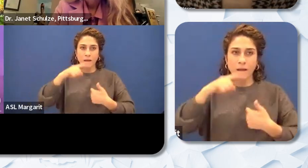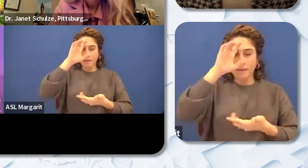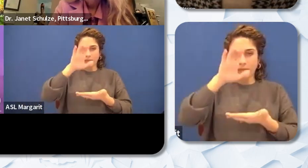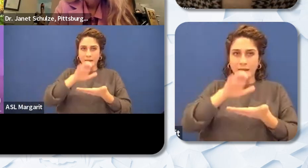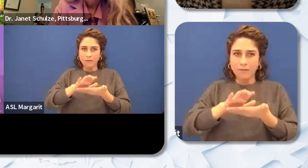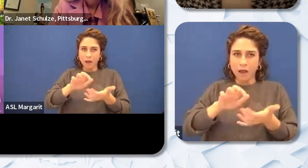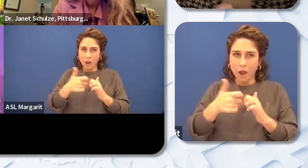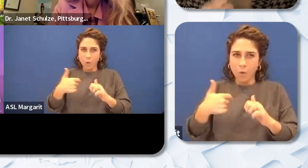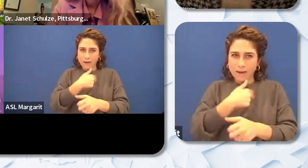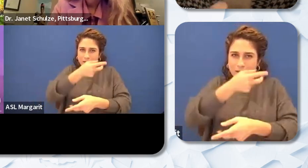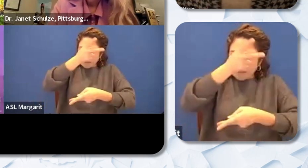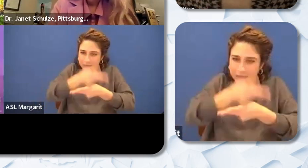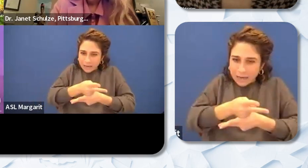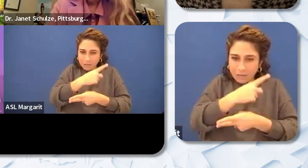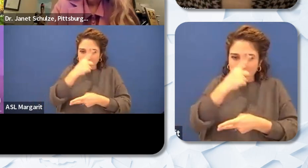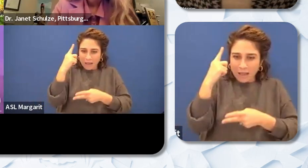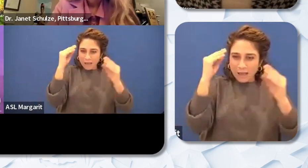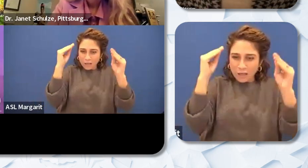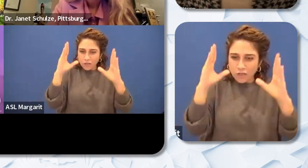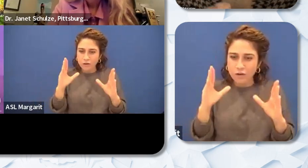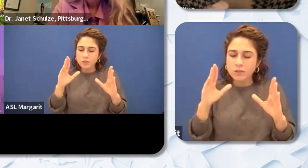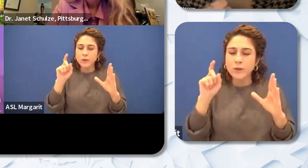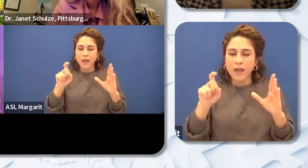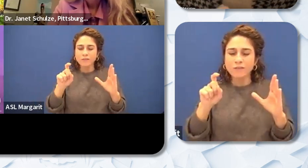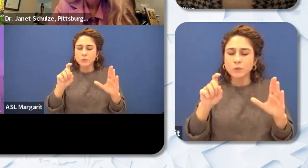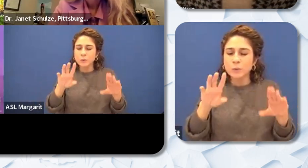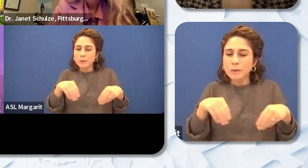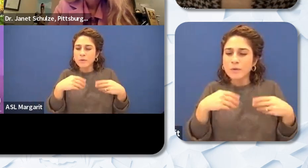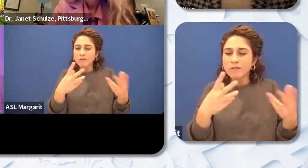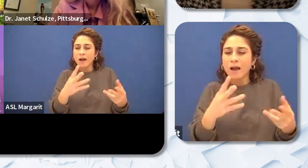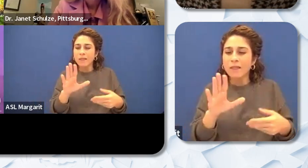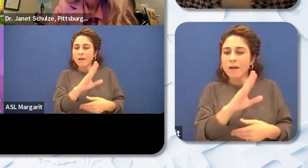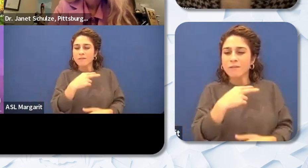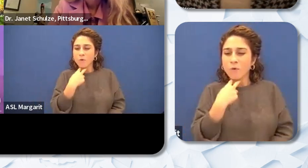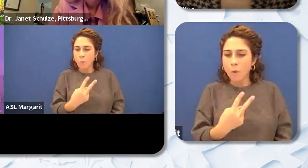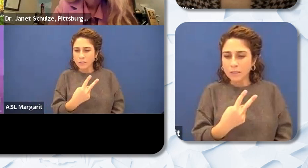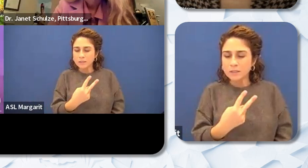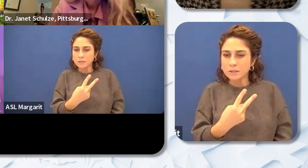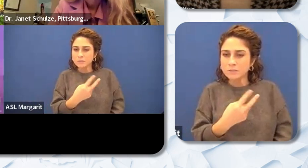Black educators we have to give them voice. We have to give them ownership of the educational